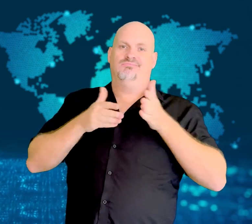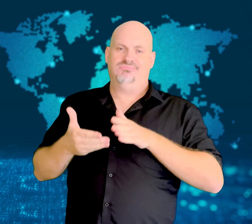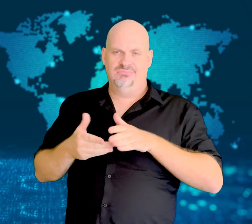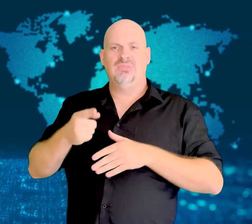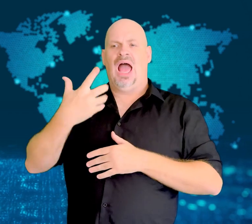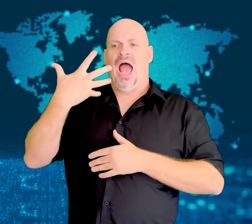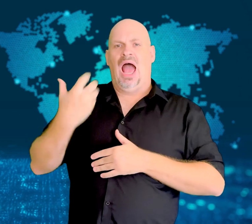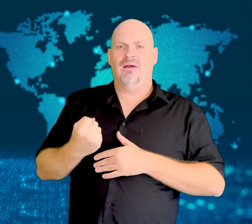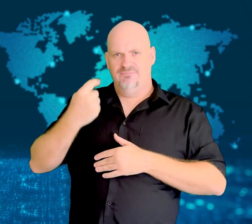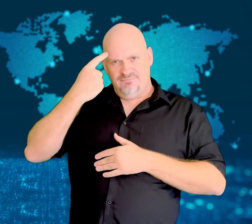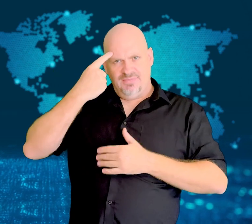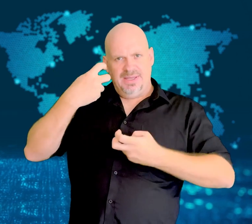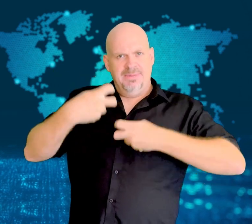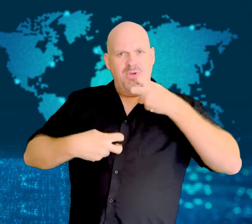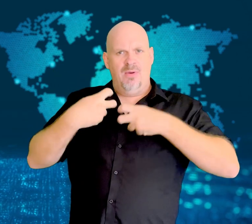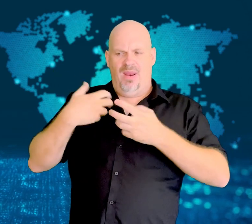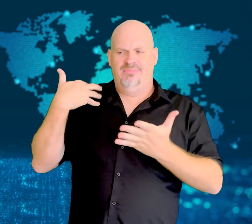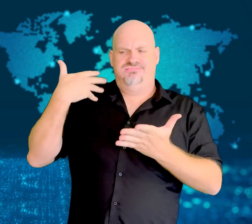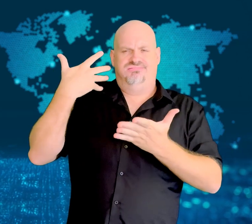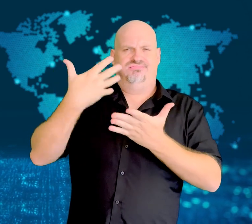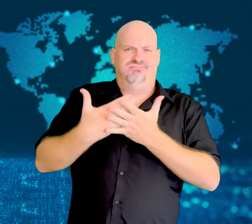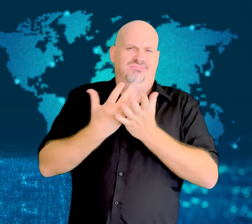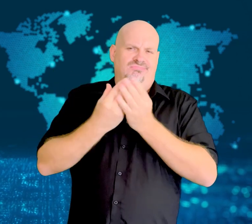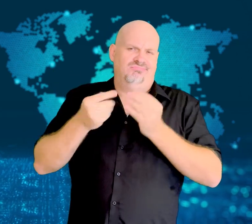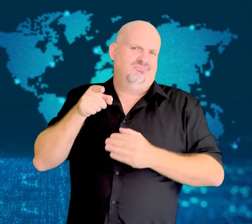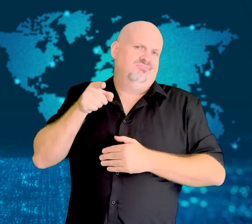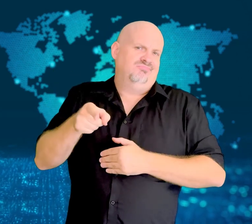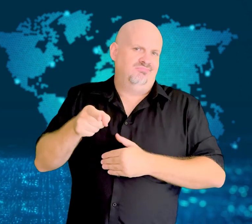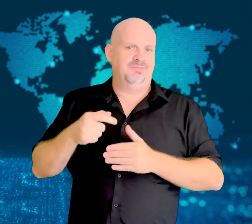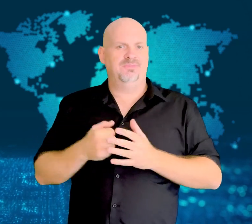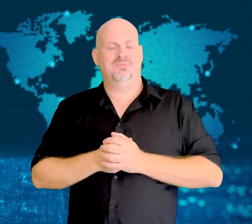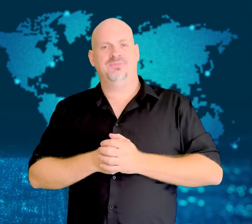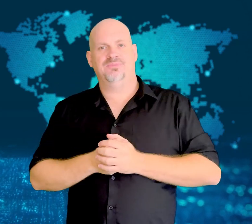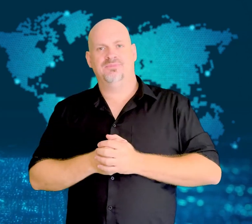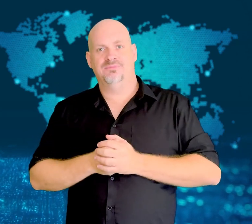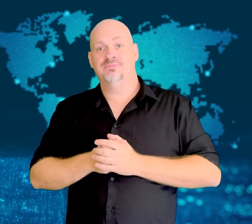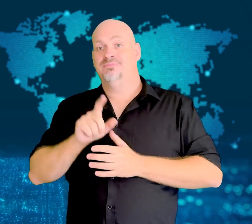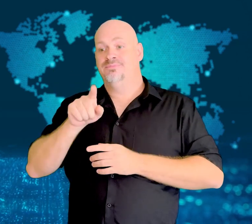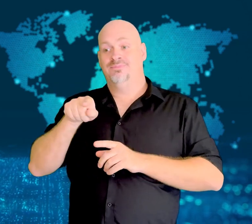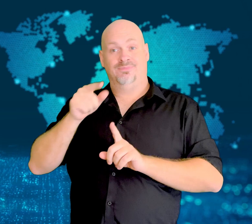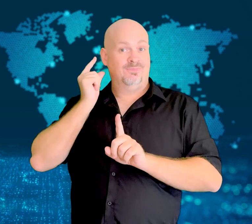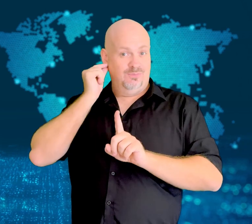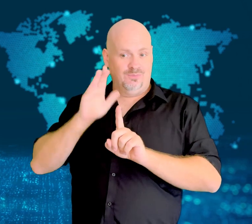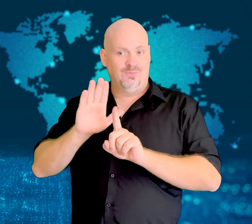Her mother accused the authorities of murdering her.